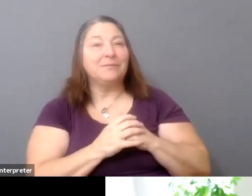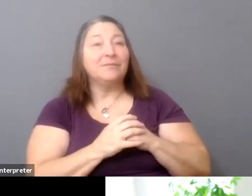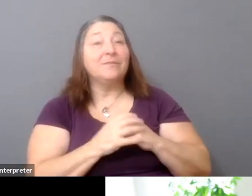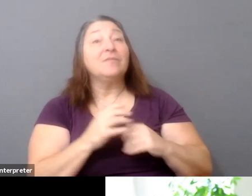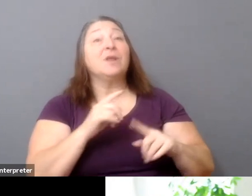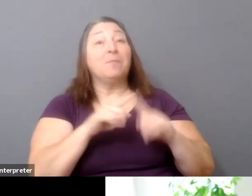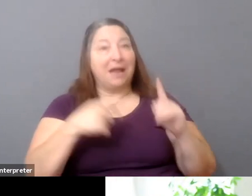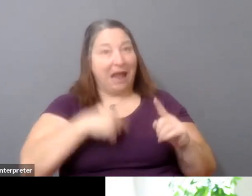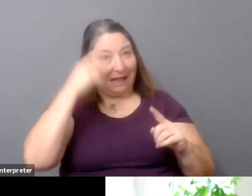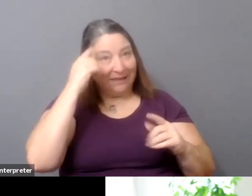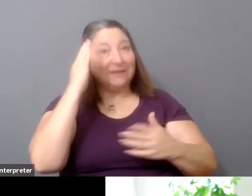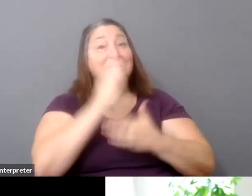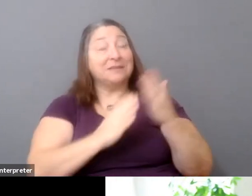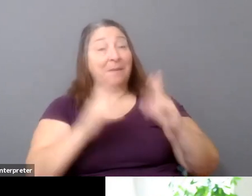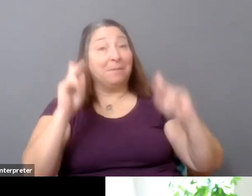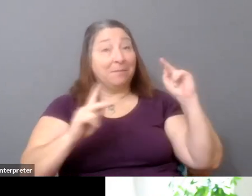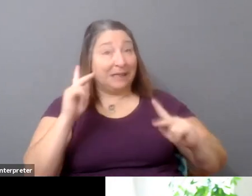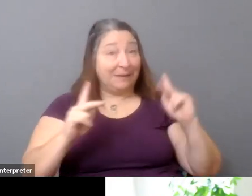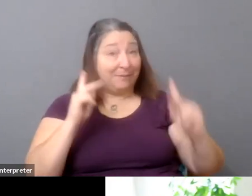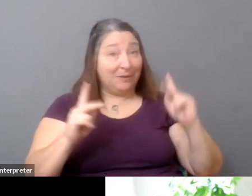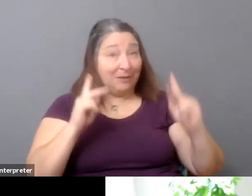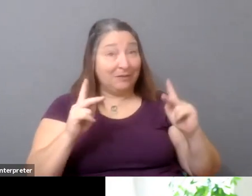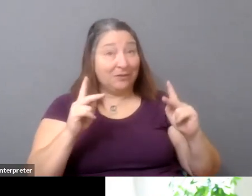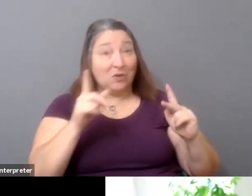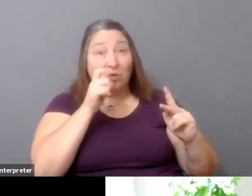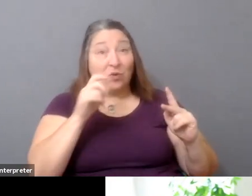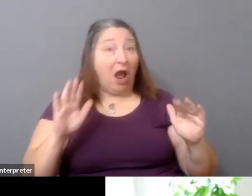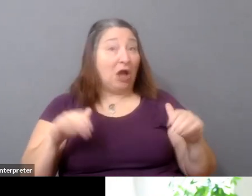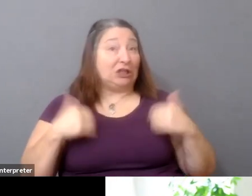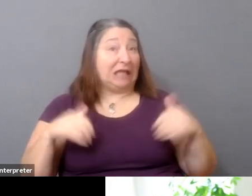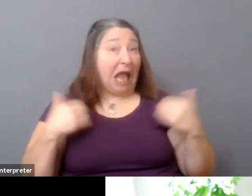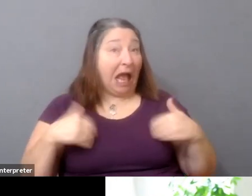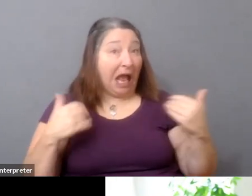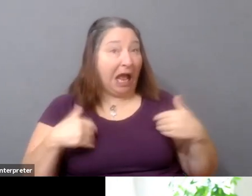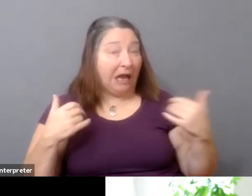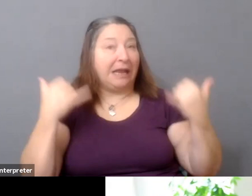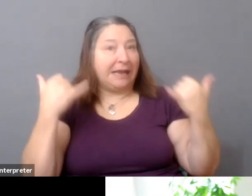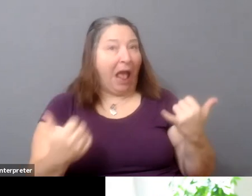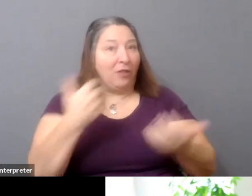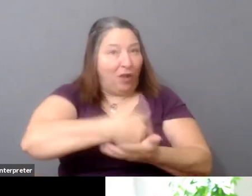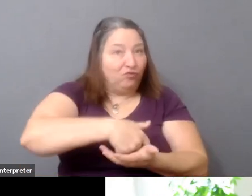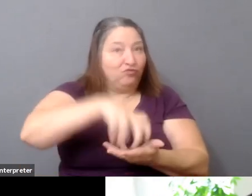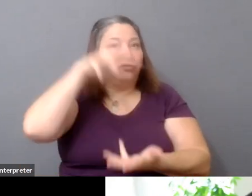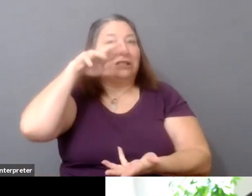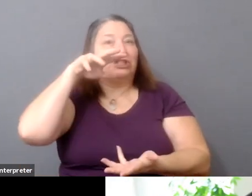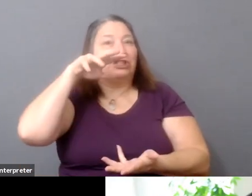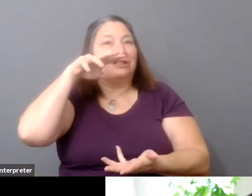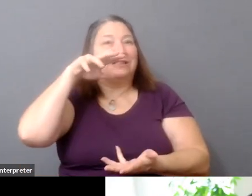folks who have come into wealth that have a different perspective.